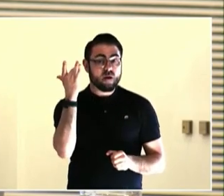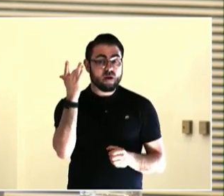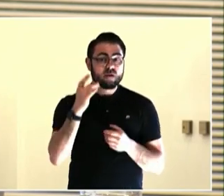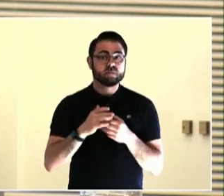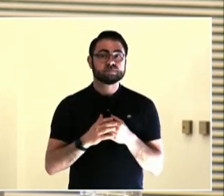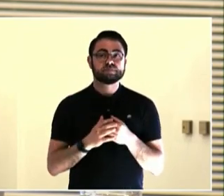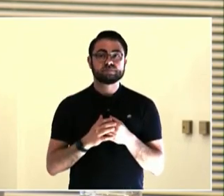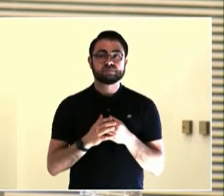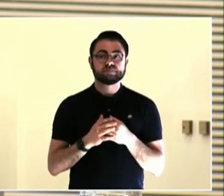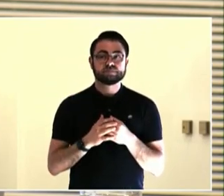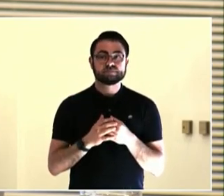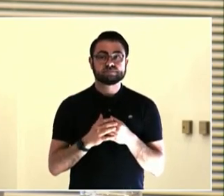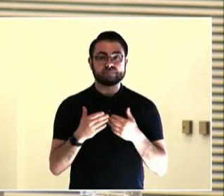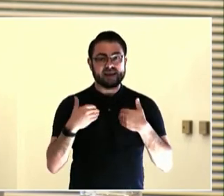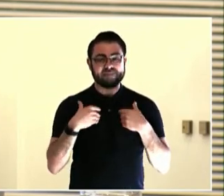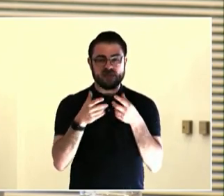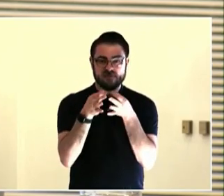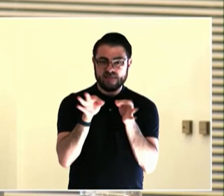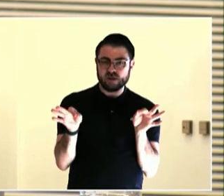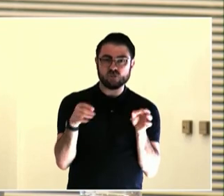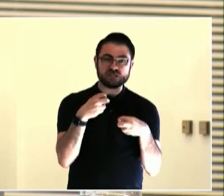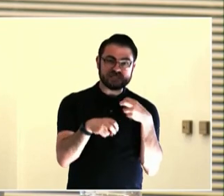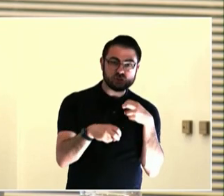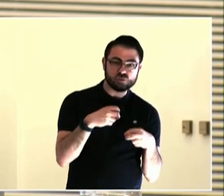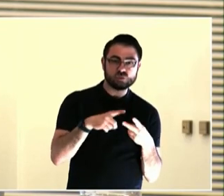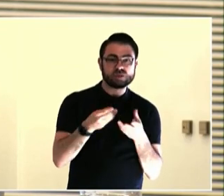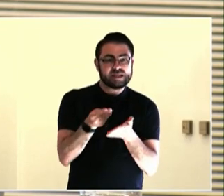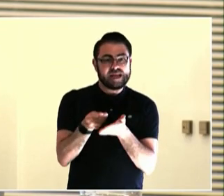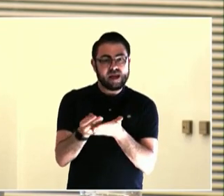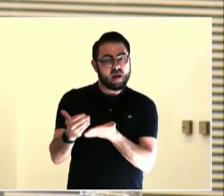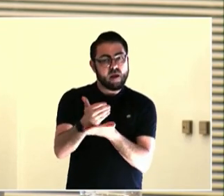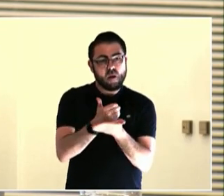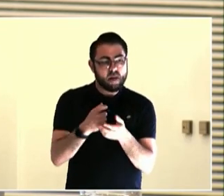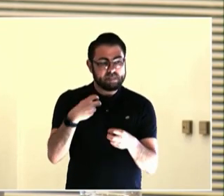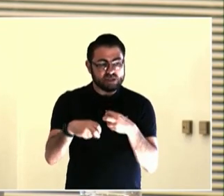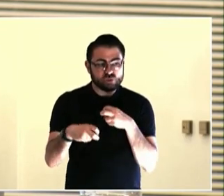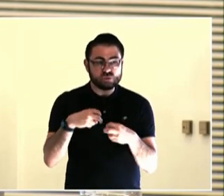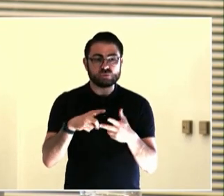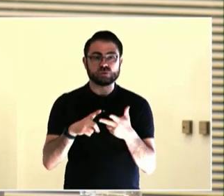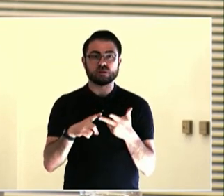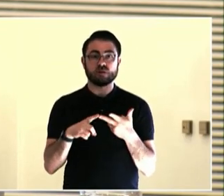because I'm not going to Portland State University and I'm so glad I ended up here